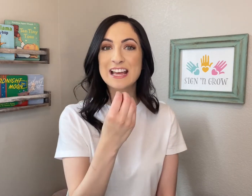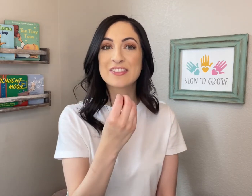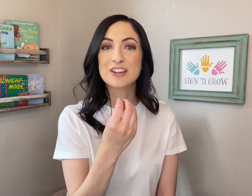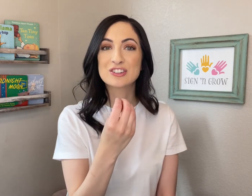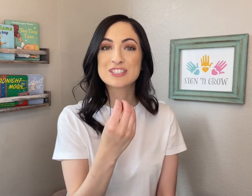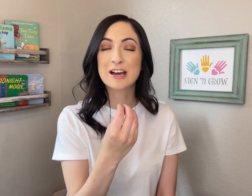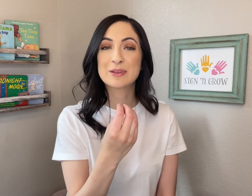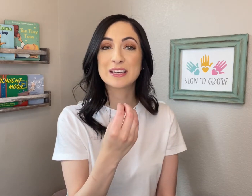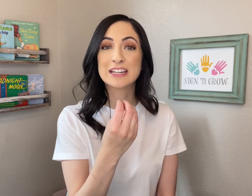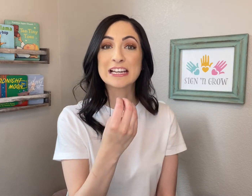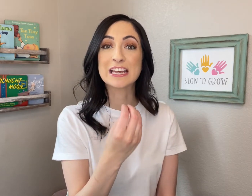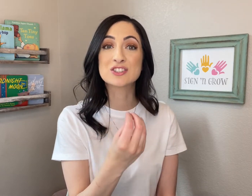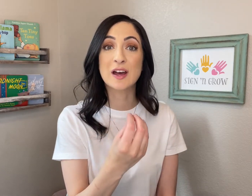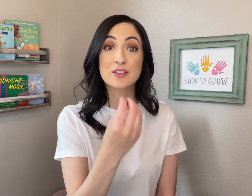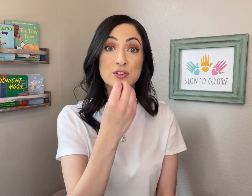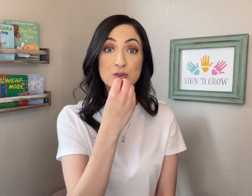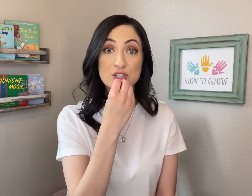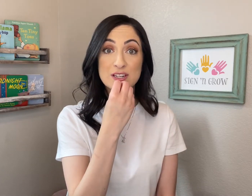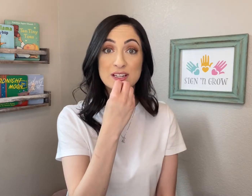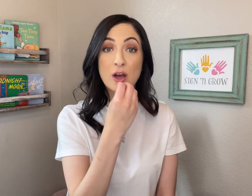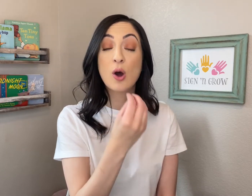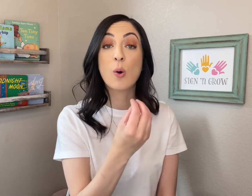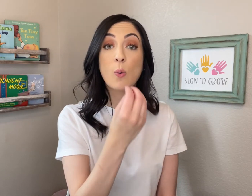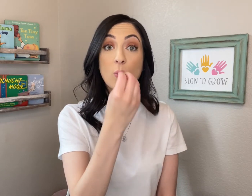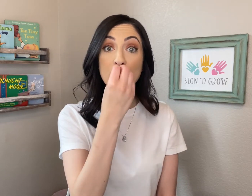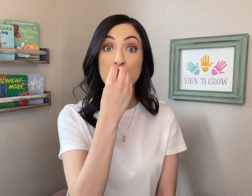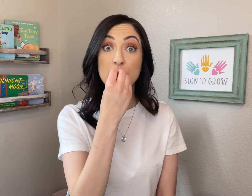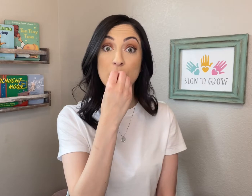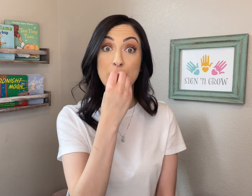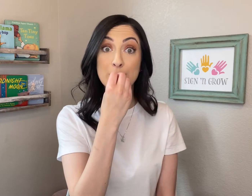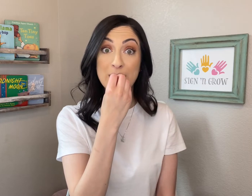and then you're tapping it against either your chin or your mouth.